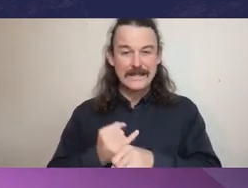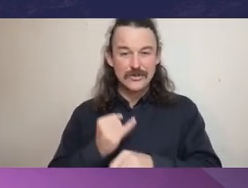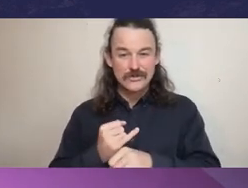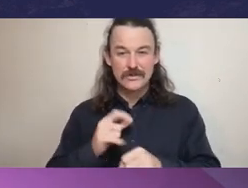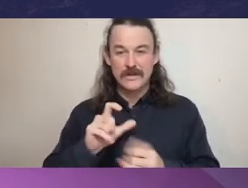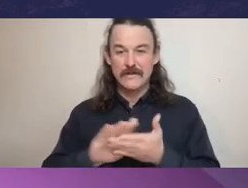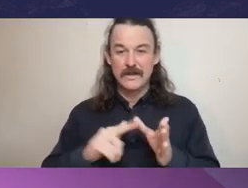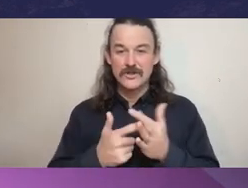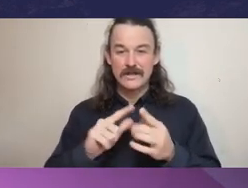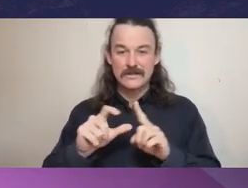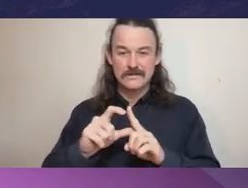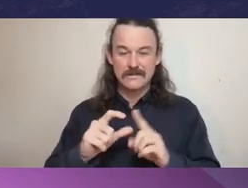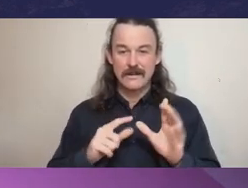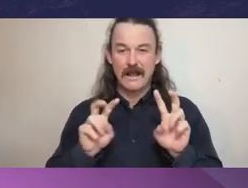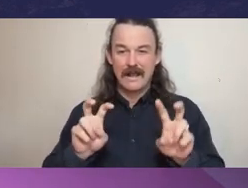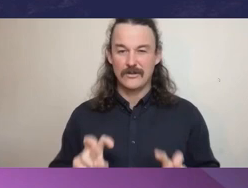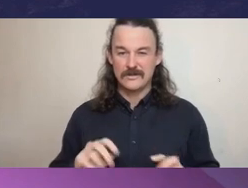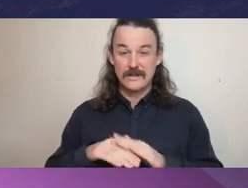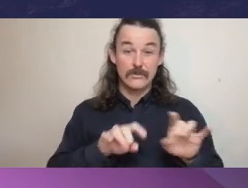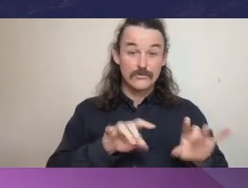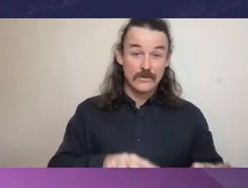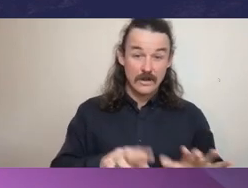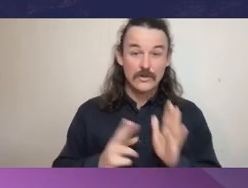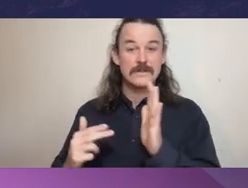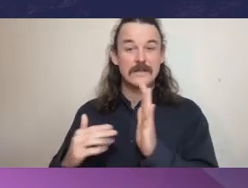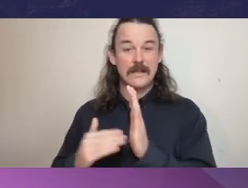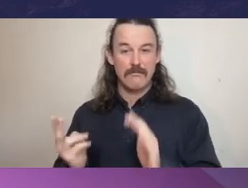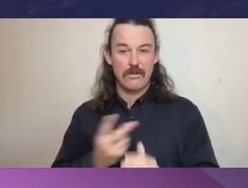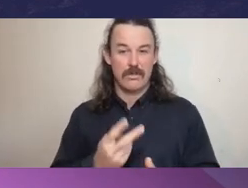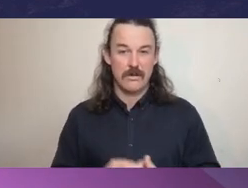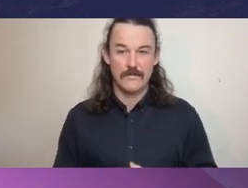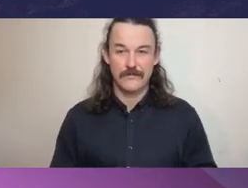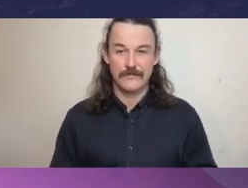in Australia and New Zealand, two of our accounting designations. Andrew